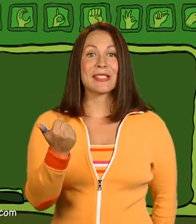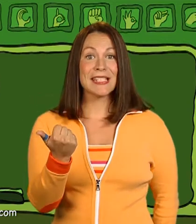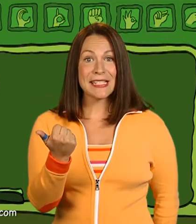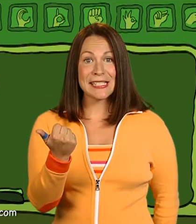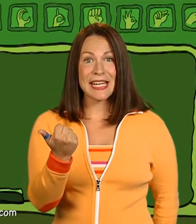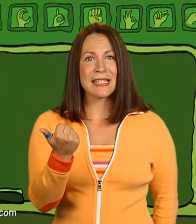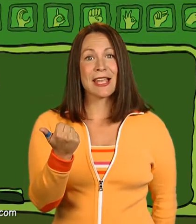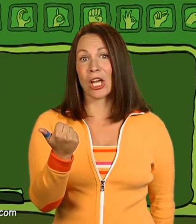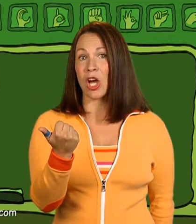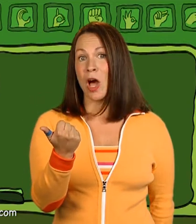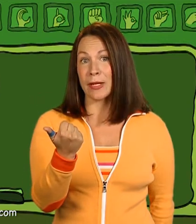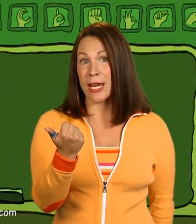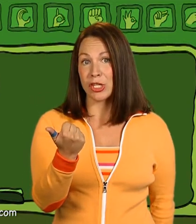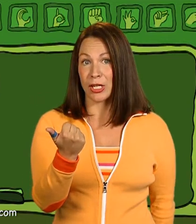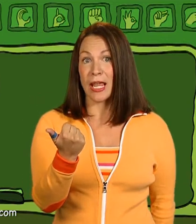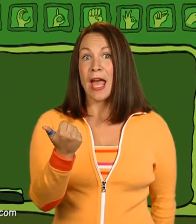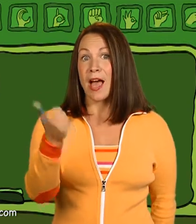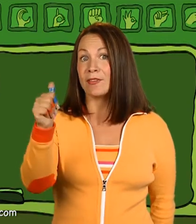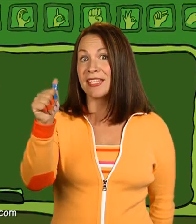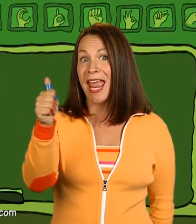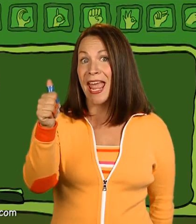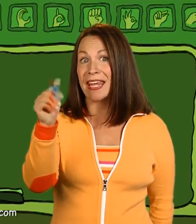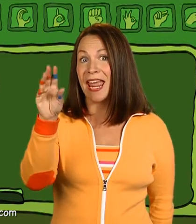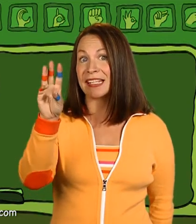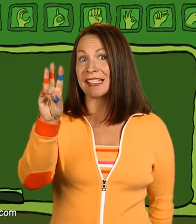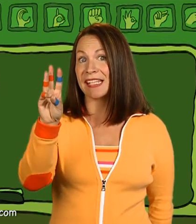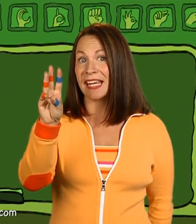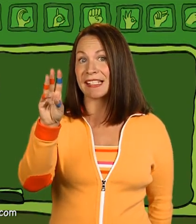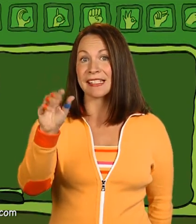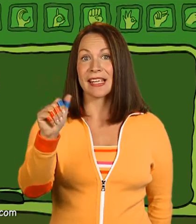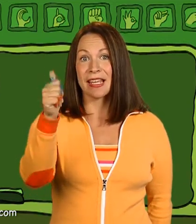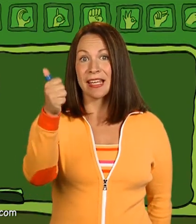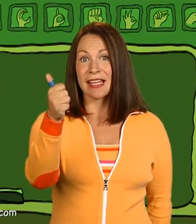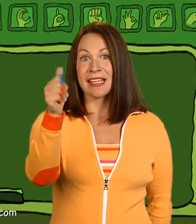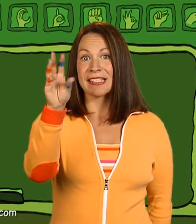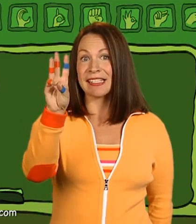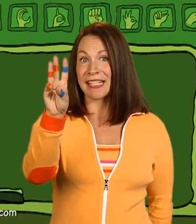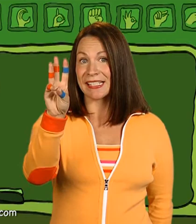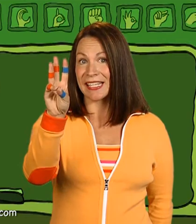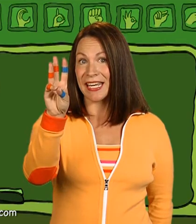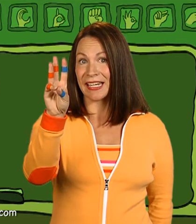Now sixteen is like a combination of ten and six. Sixteen.